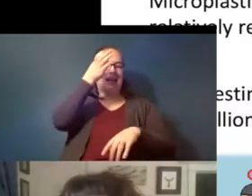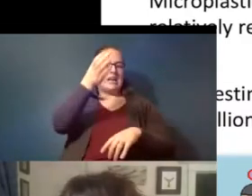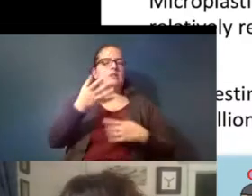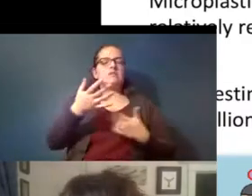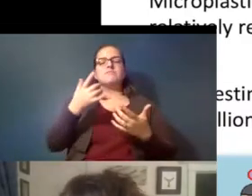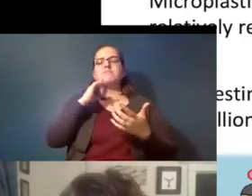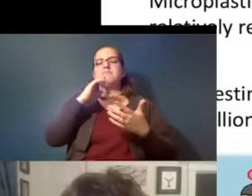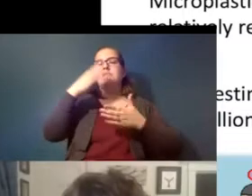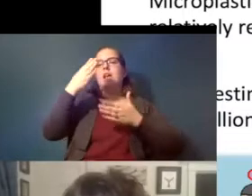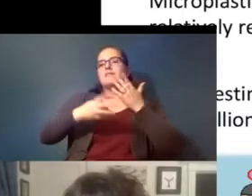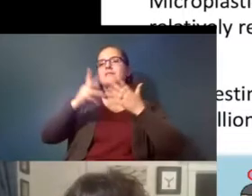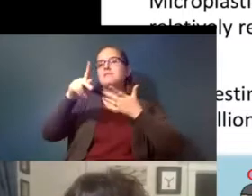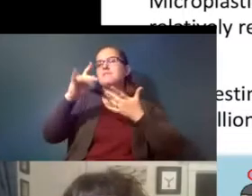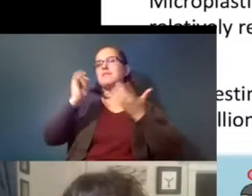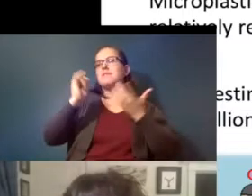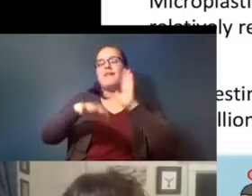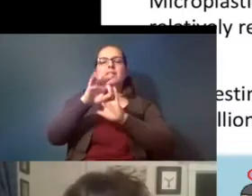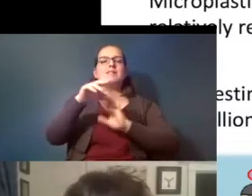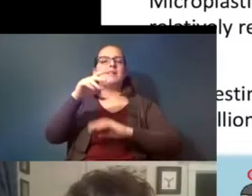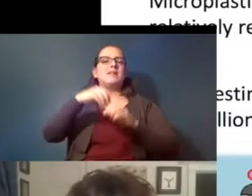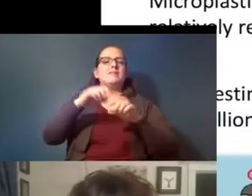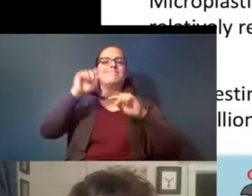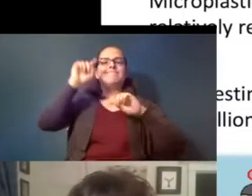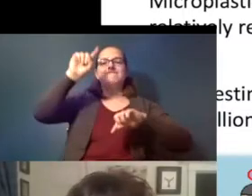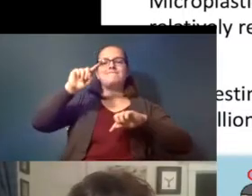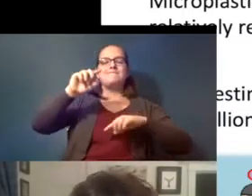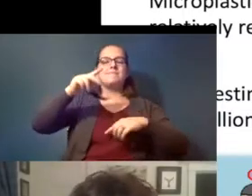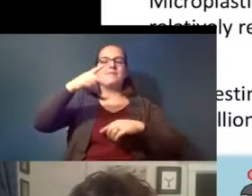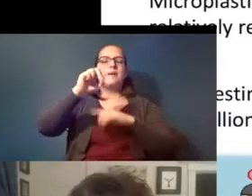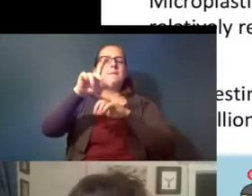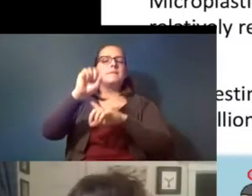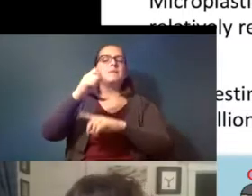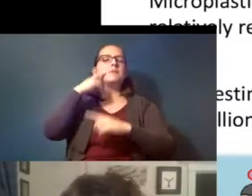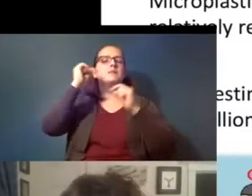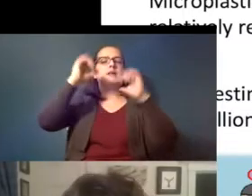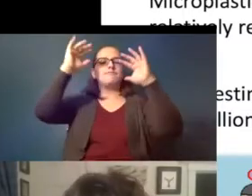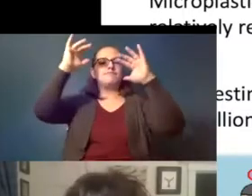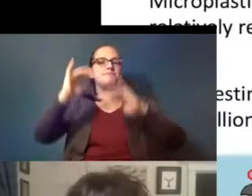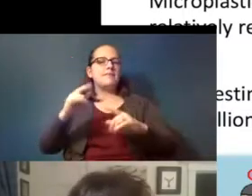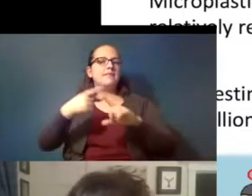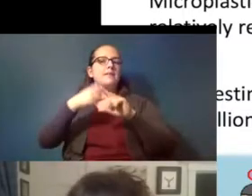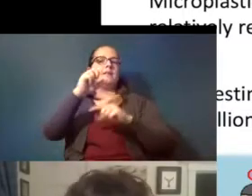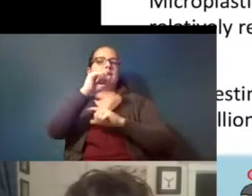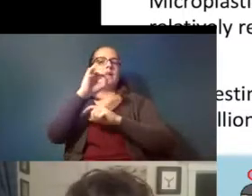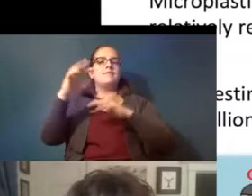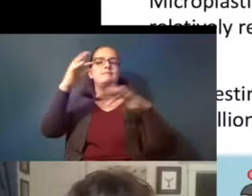the poles because they can precipitate out of the air as well as getting delivered by ocean currents